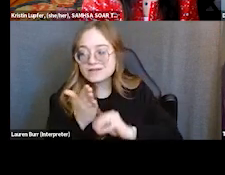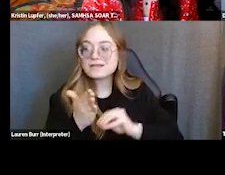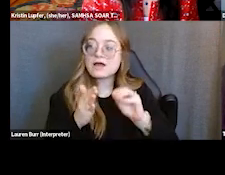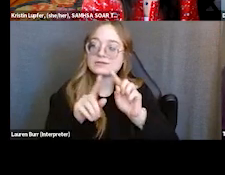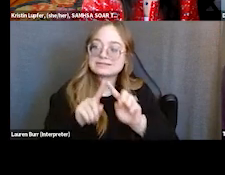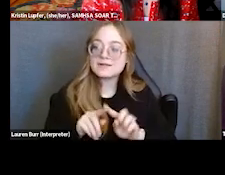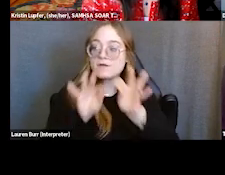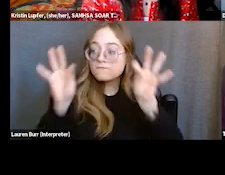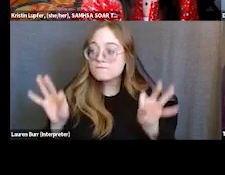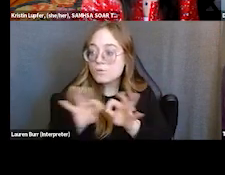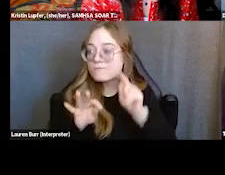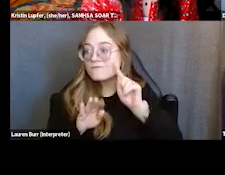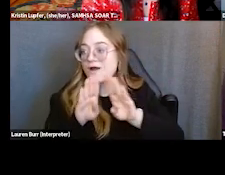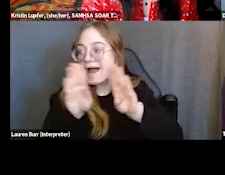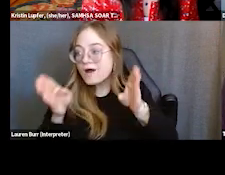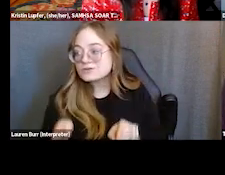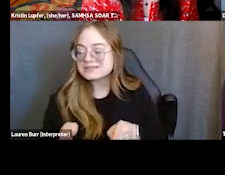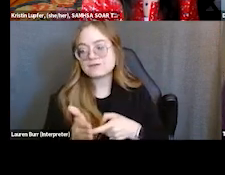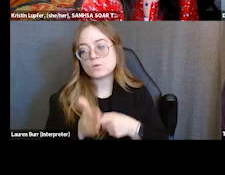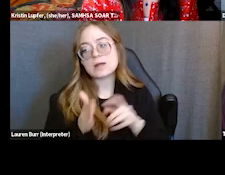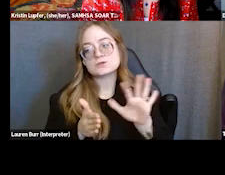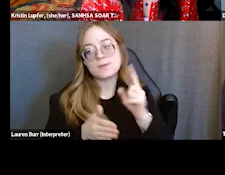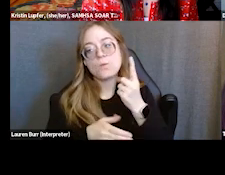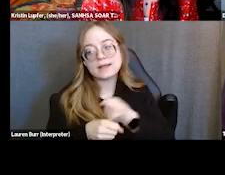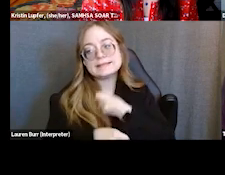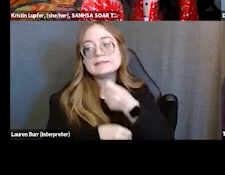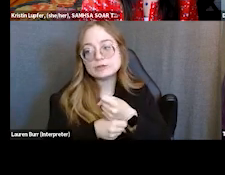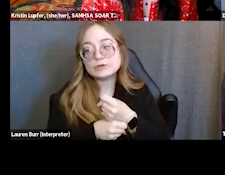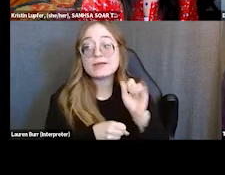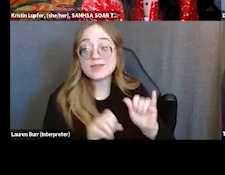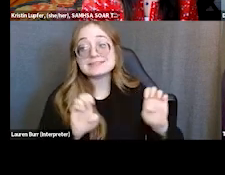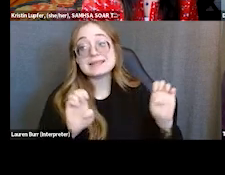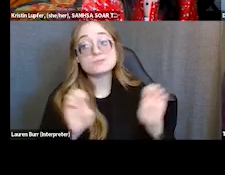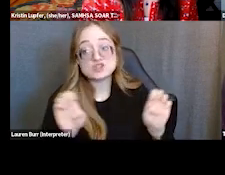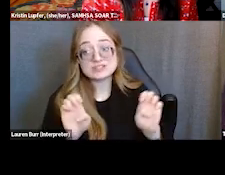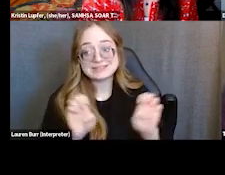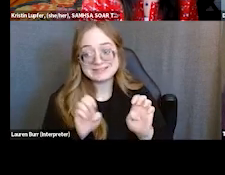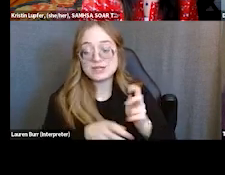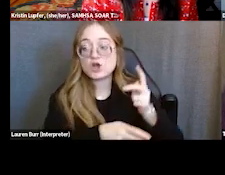'cause it takes about a year to do so. And that's the emergency guardianship process.